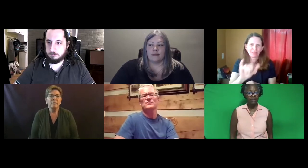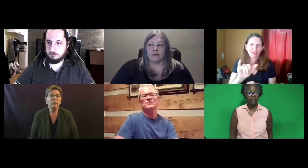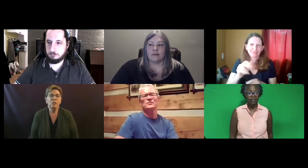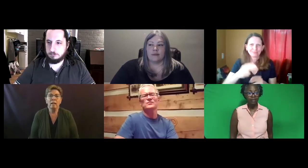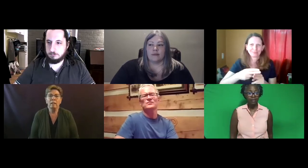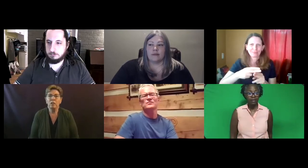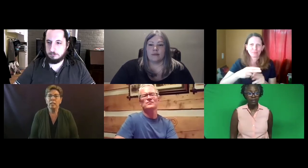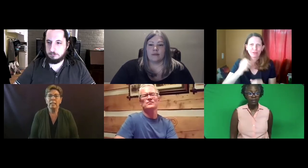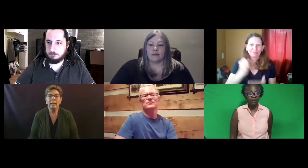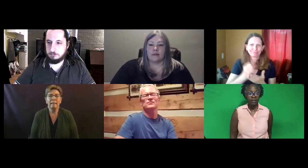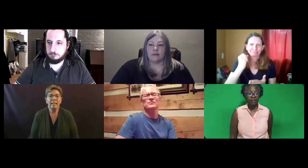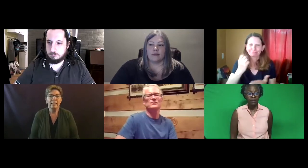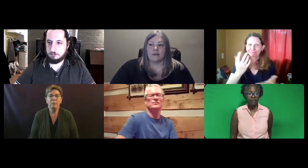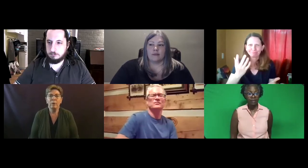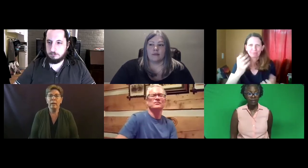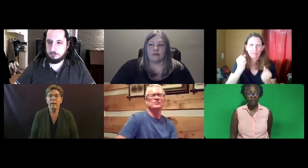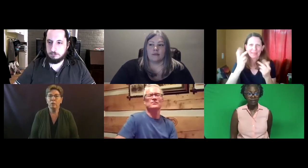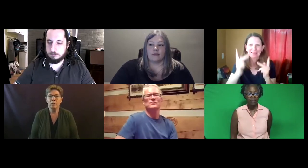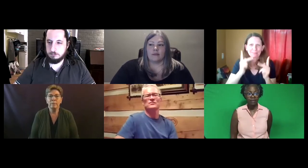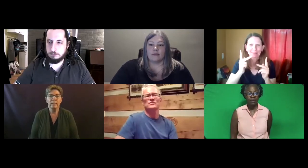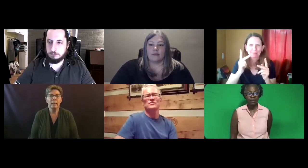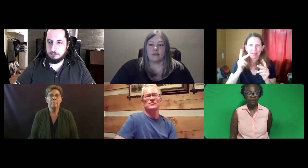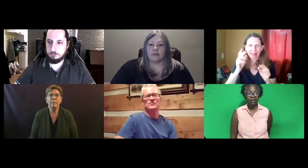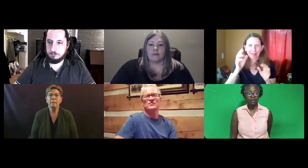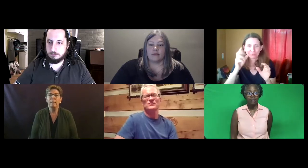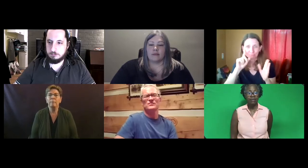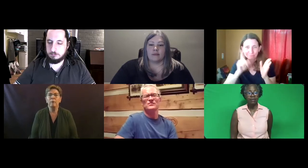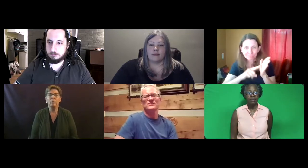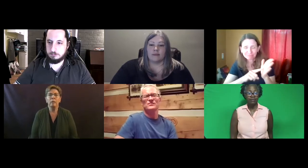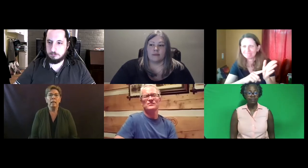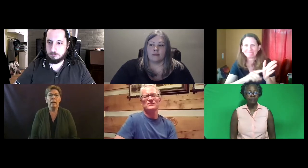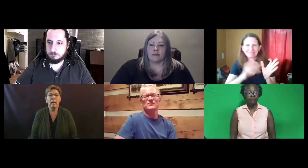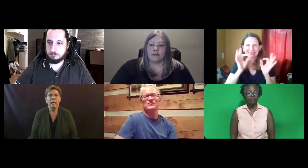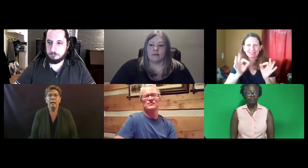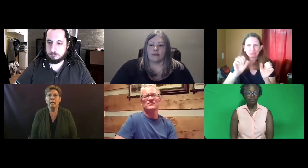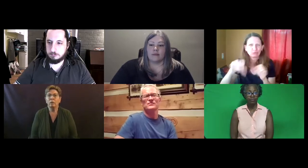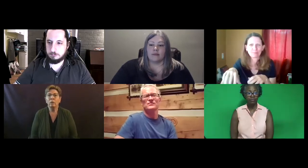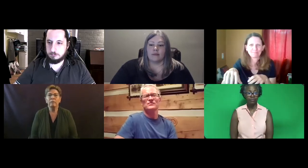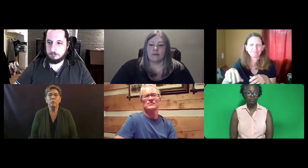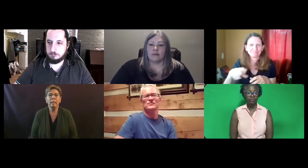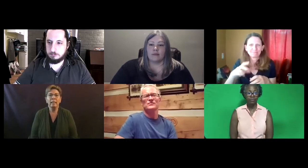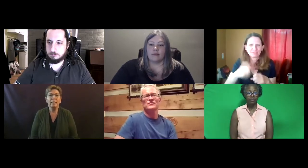It's very challenging to get that temporary endorsement. Many people don't even recognize it.